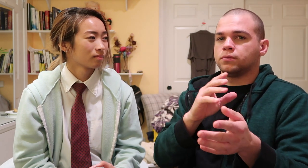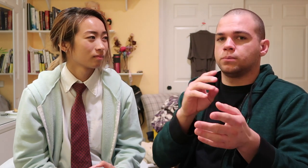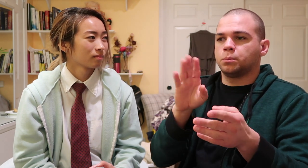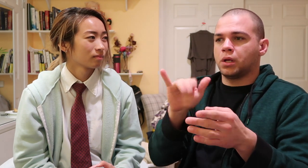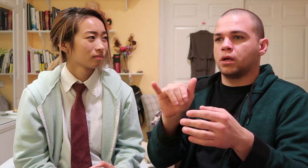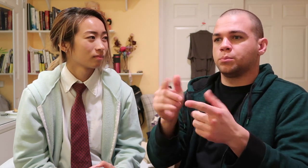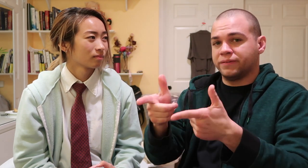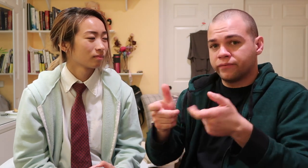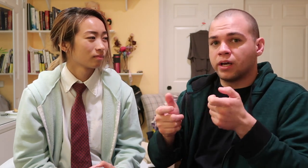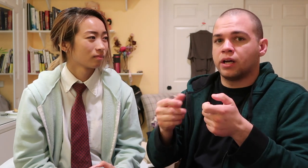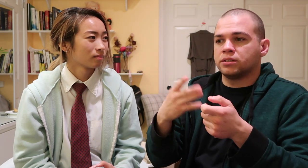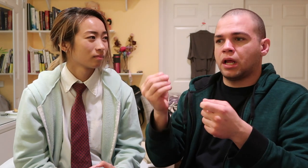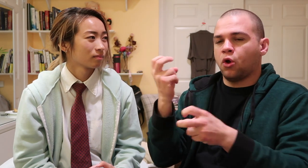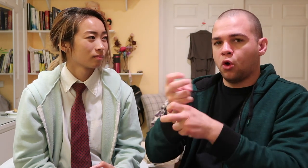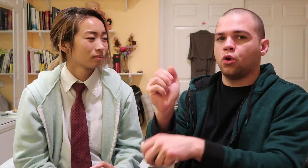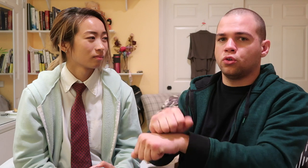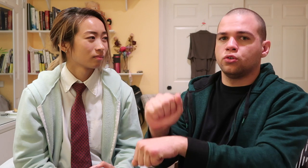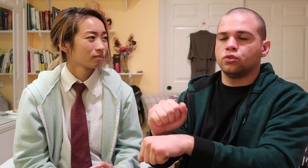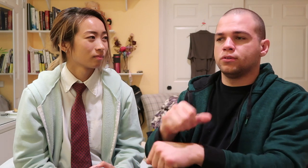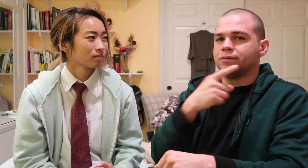and I showed that guy by being fast and hard working